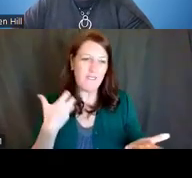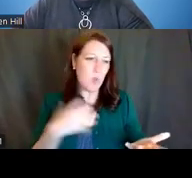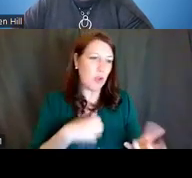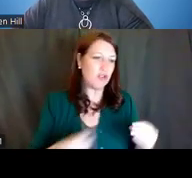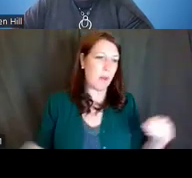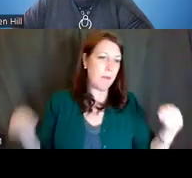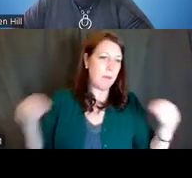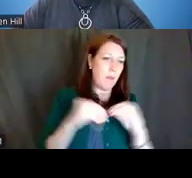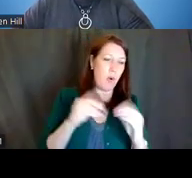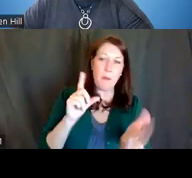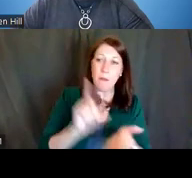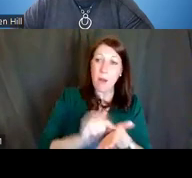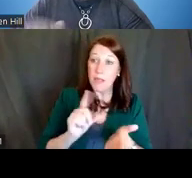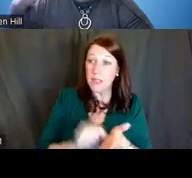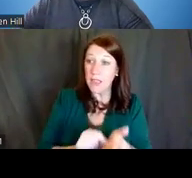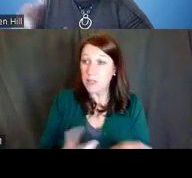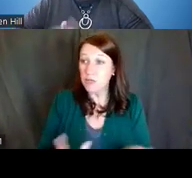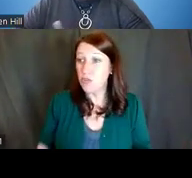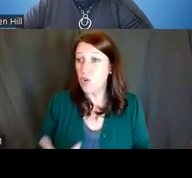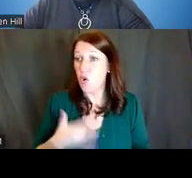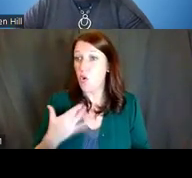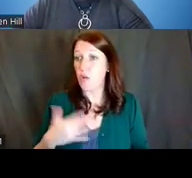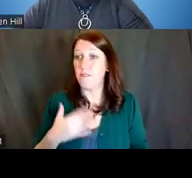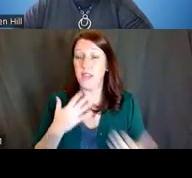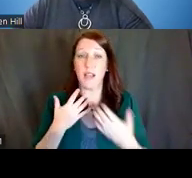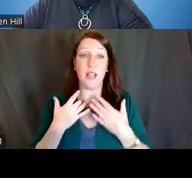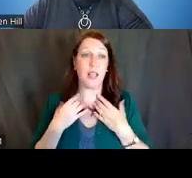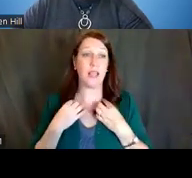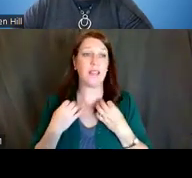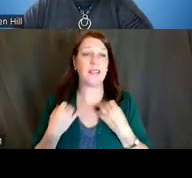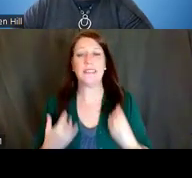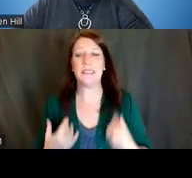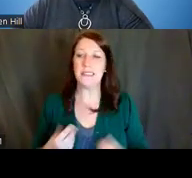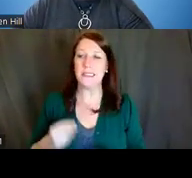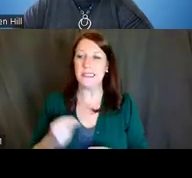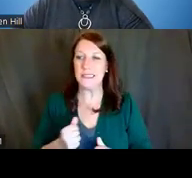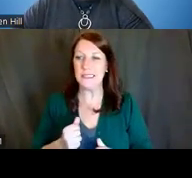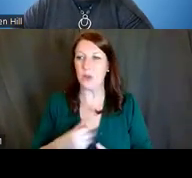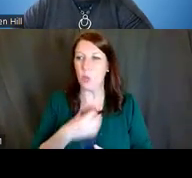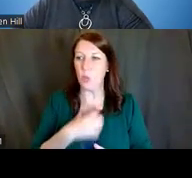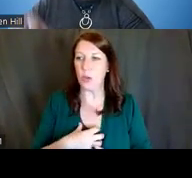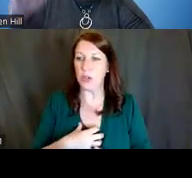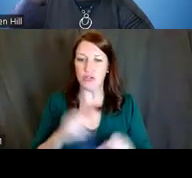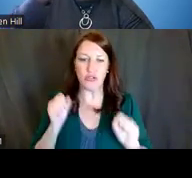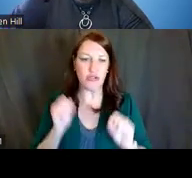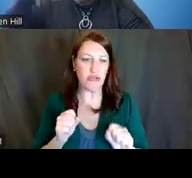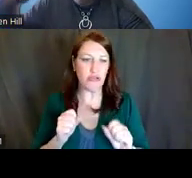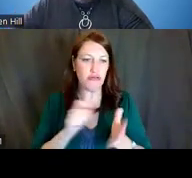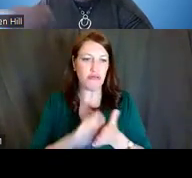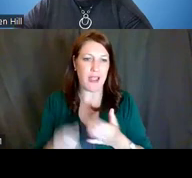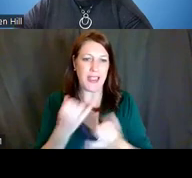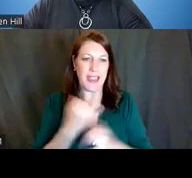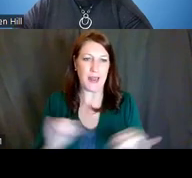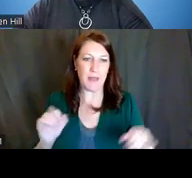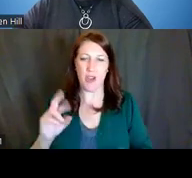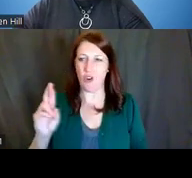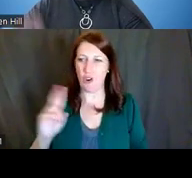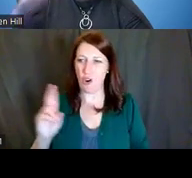or that would position you well to write an independent R -- make that part of your training goals.